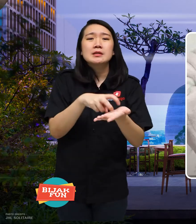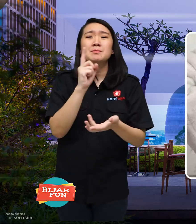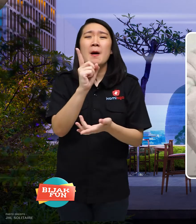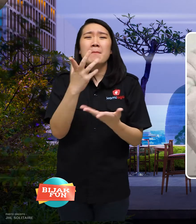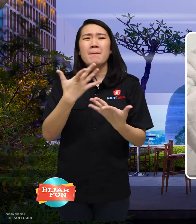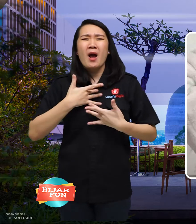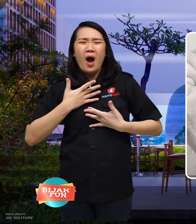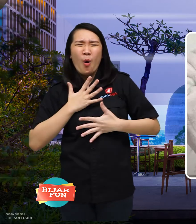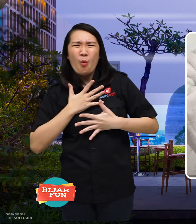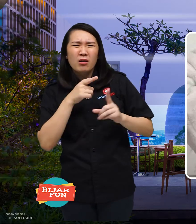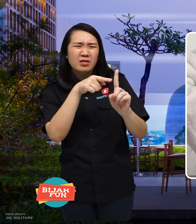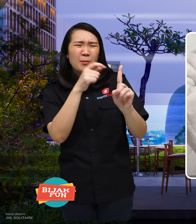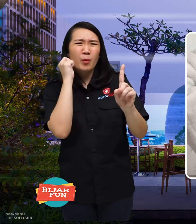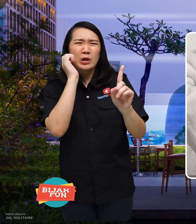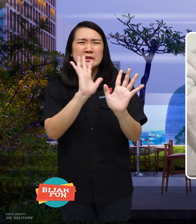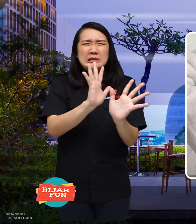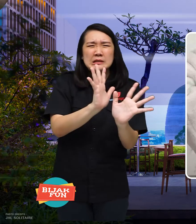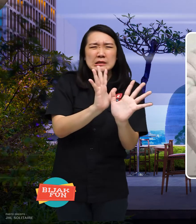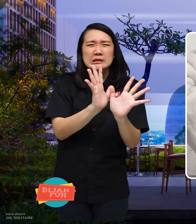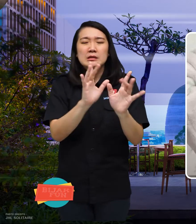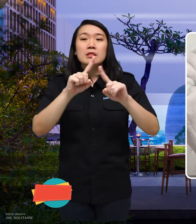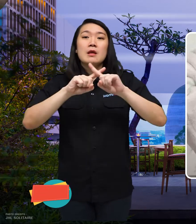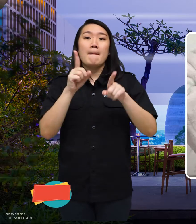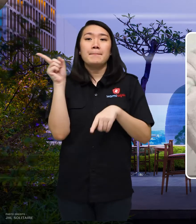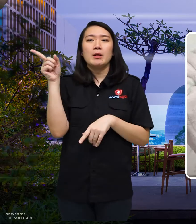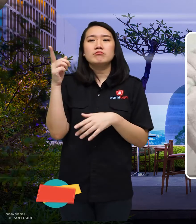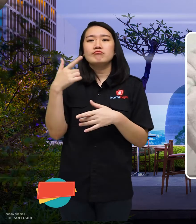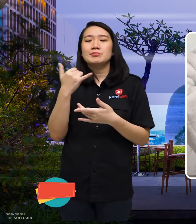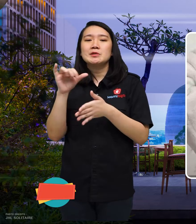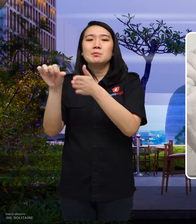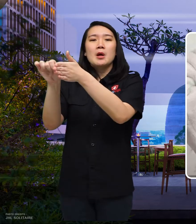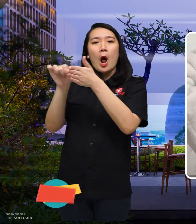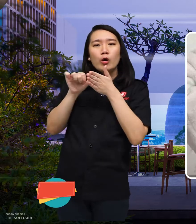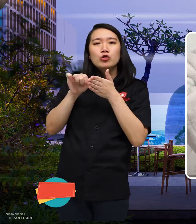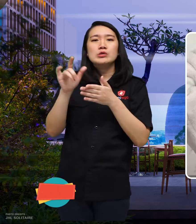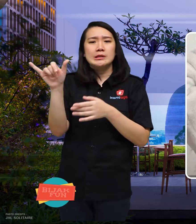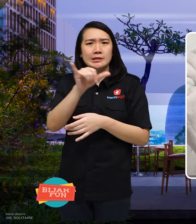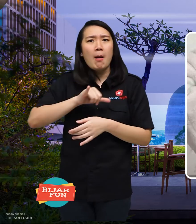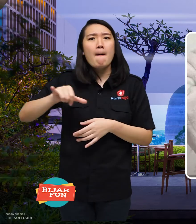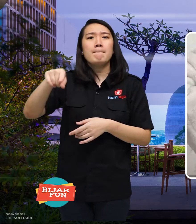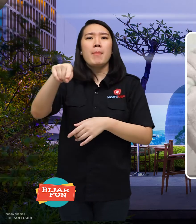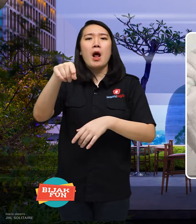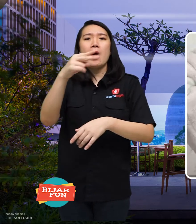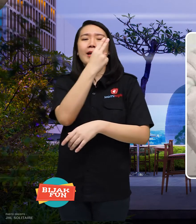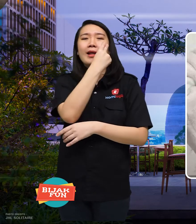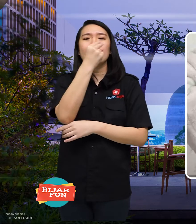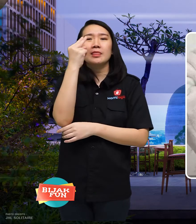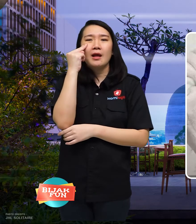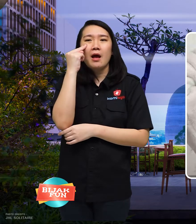However, she was helped by a friend fellow netra who is now her husband,